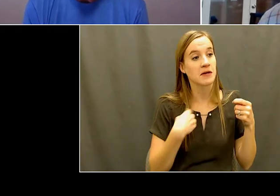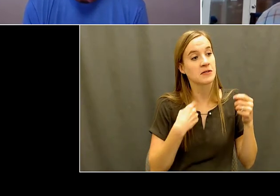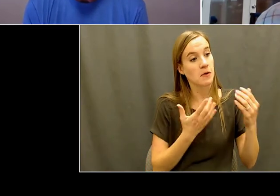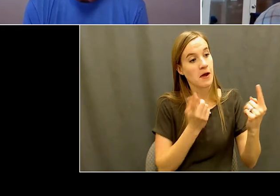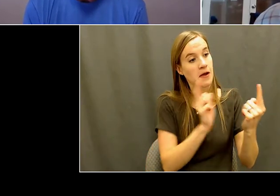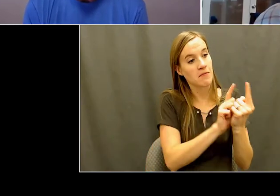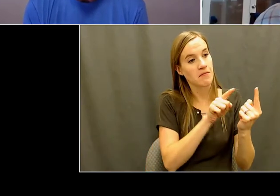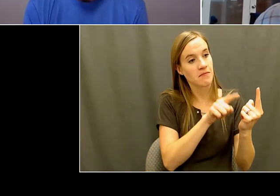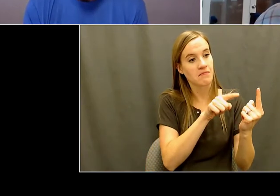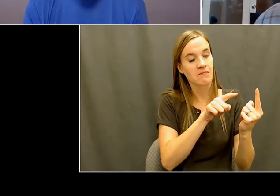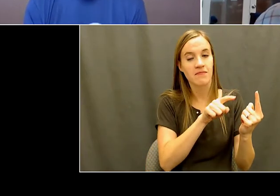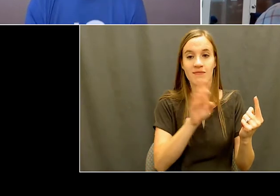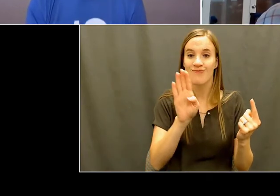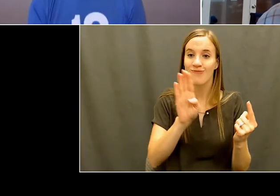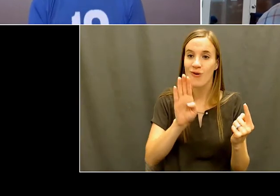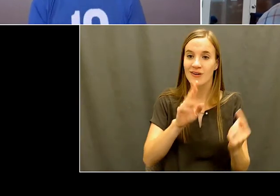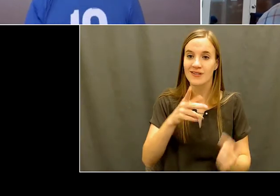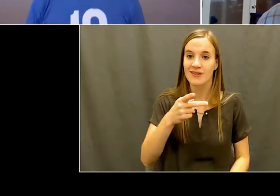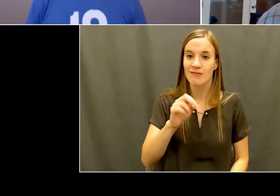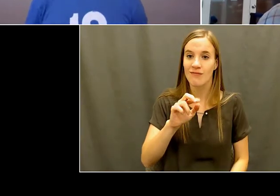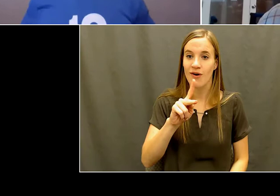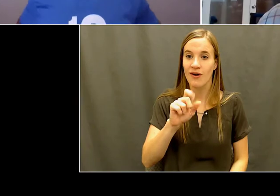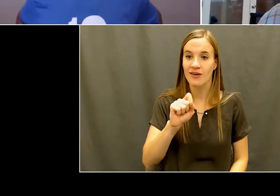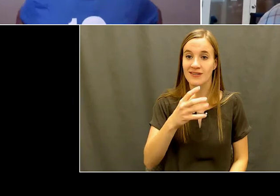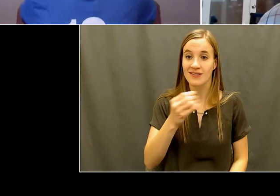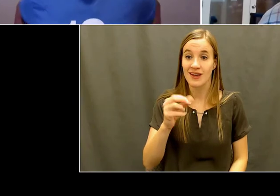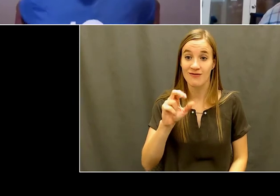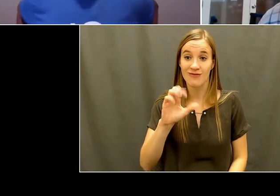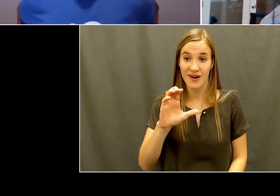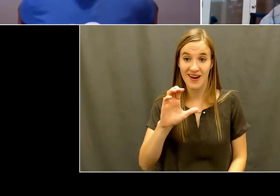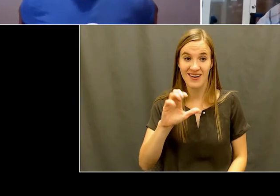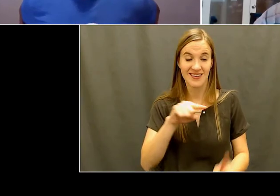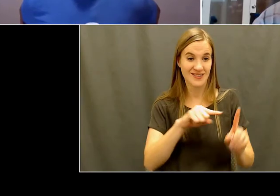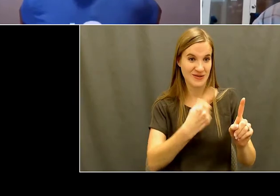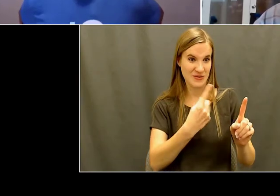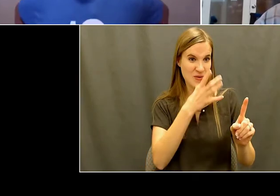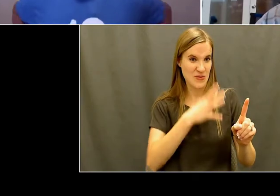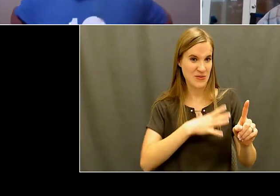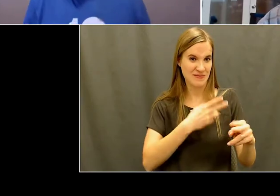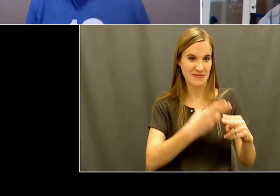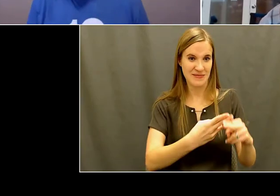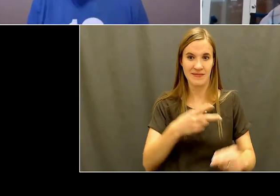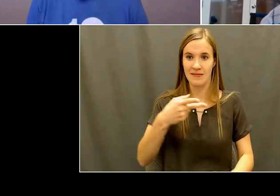but she has been involved in disabilities for, you know,